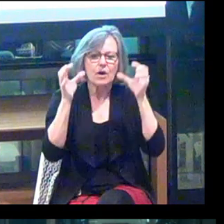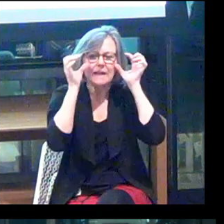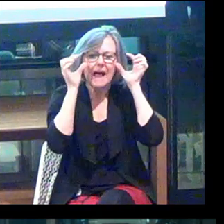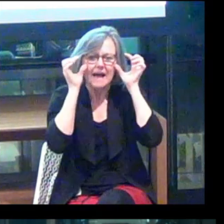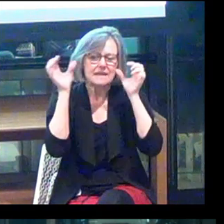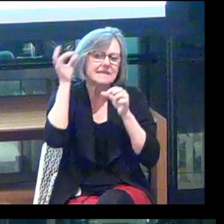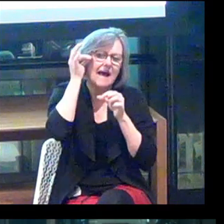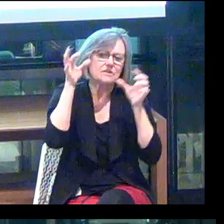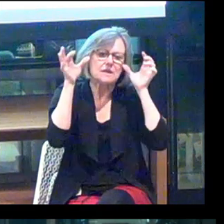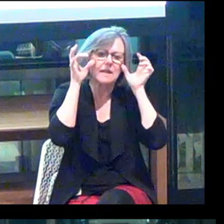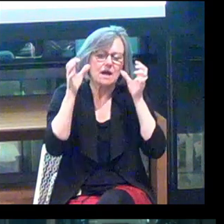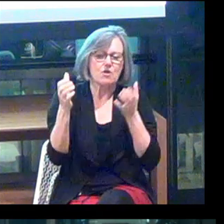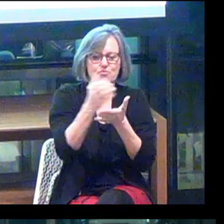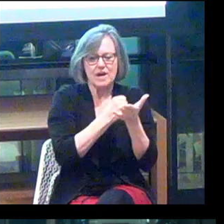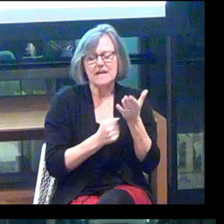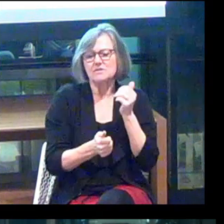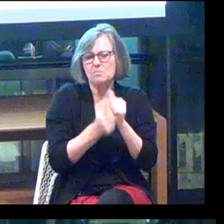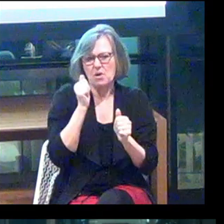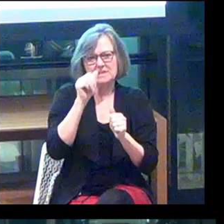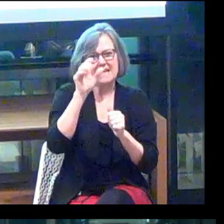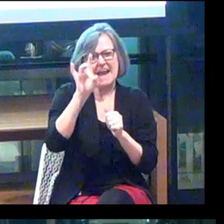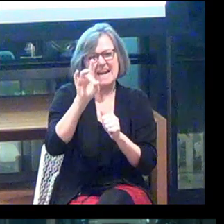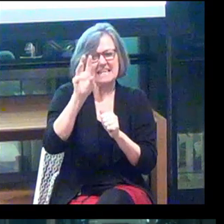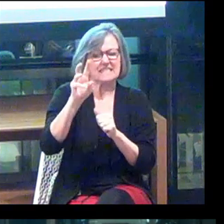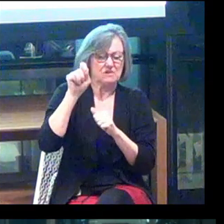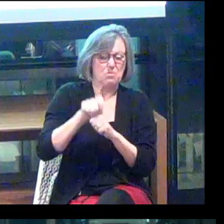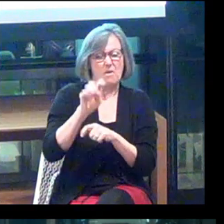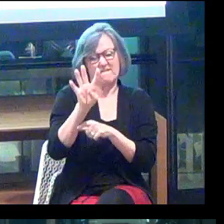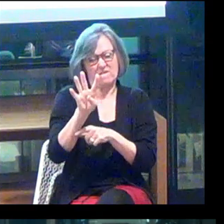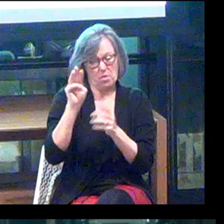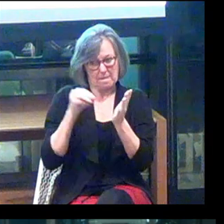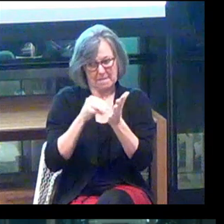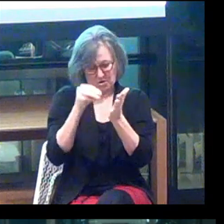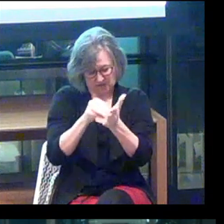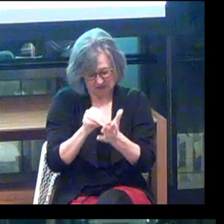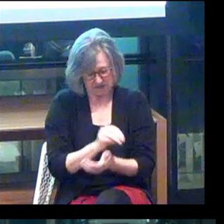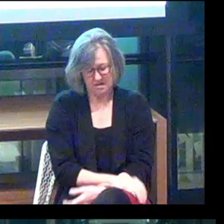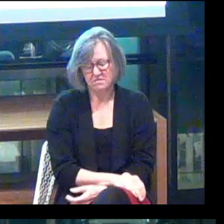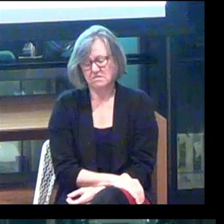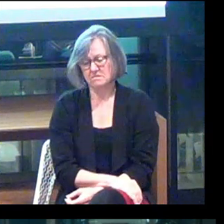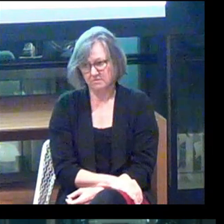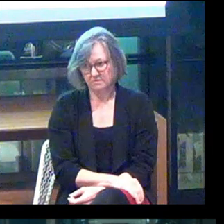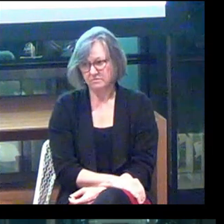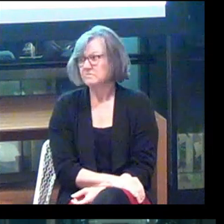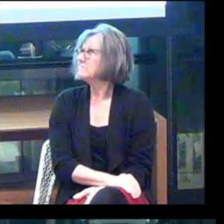raised the most, with $86.4 million.